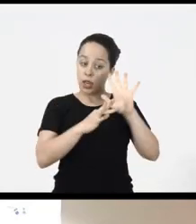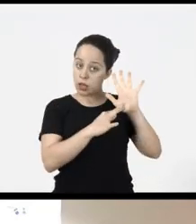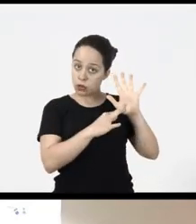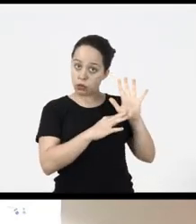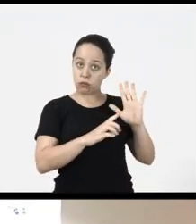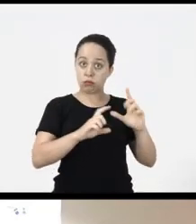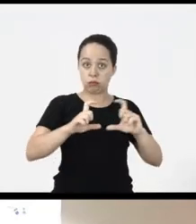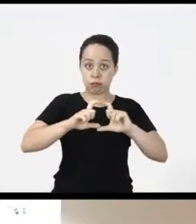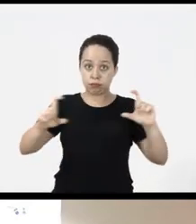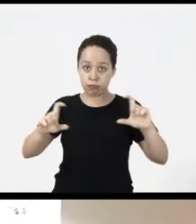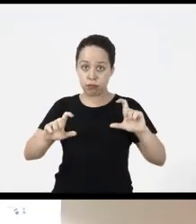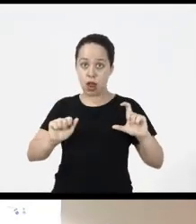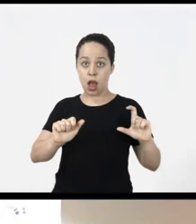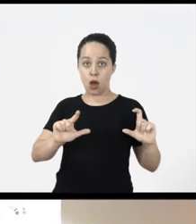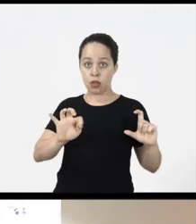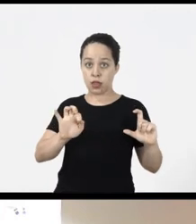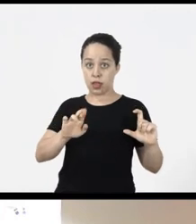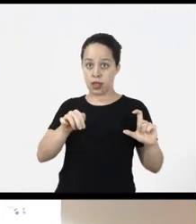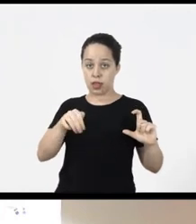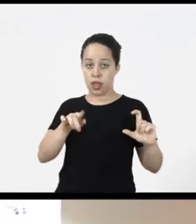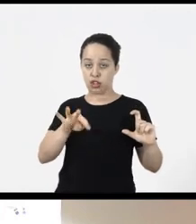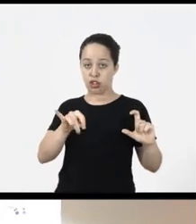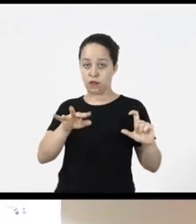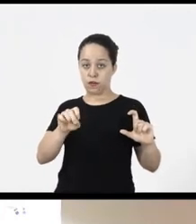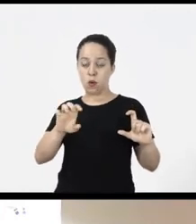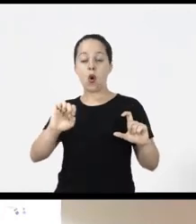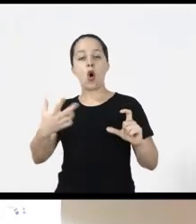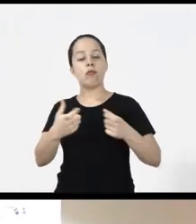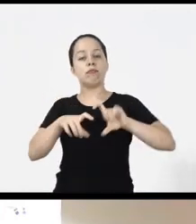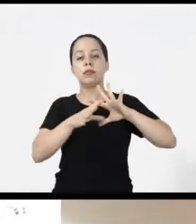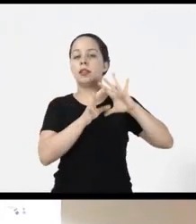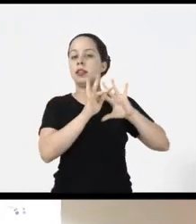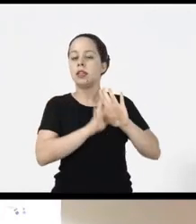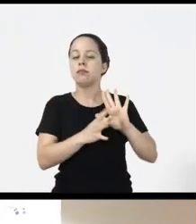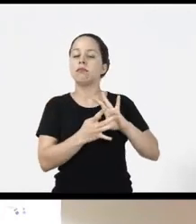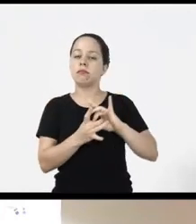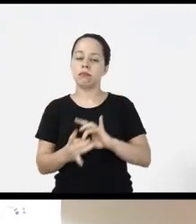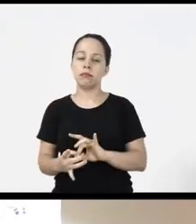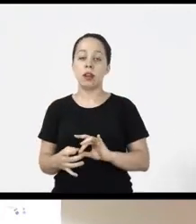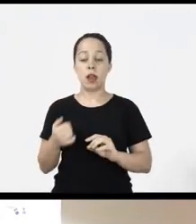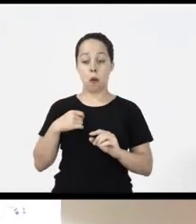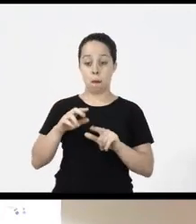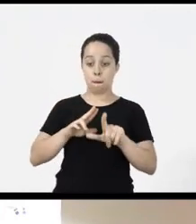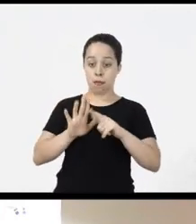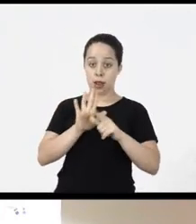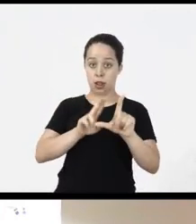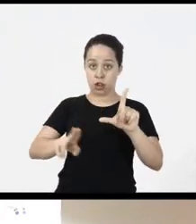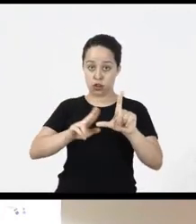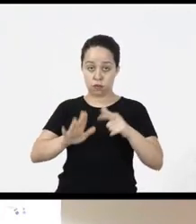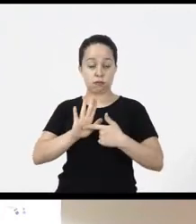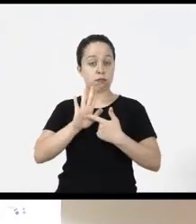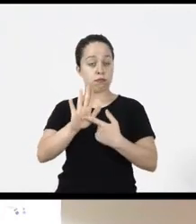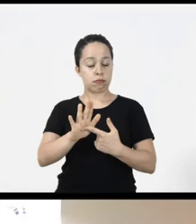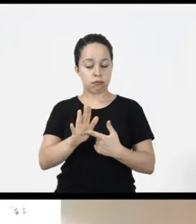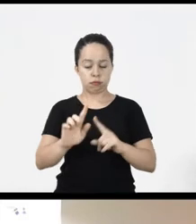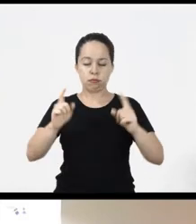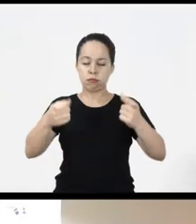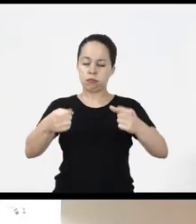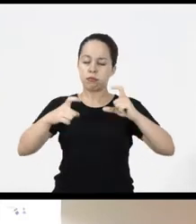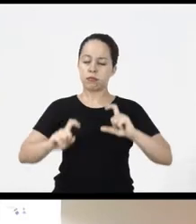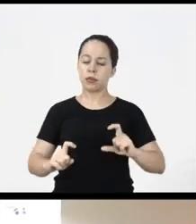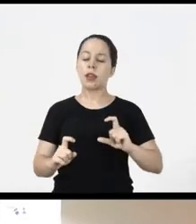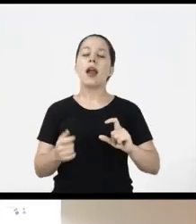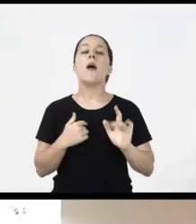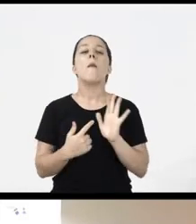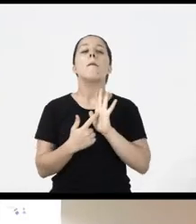here it presents an image with the description in the caption and below I present how the alternative text